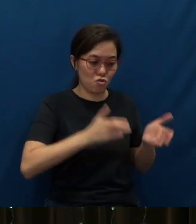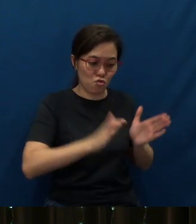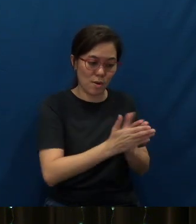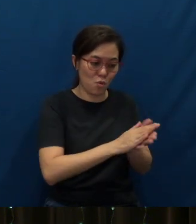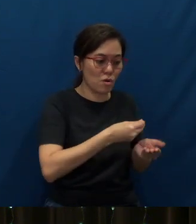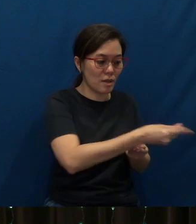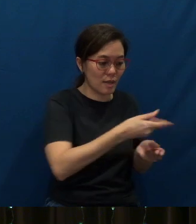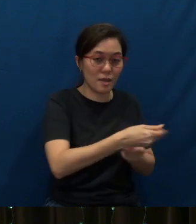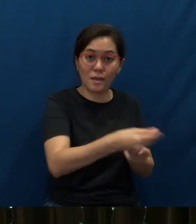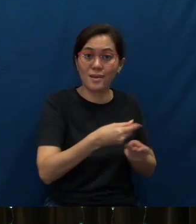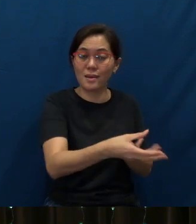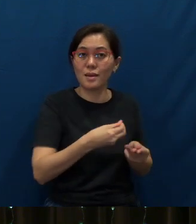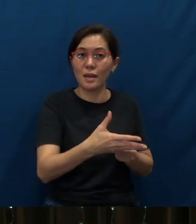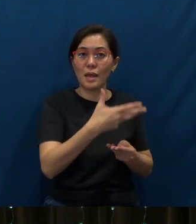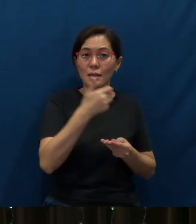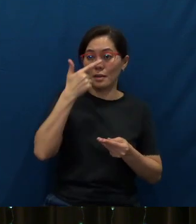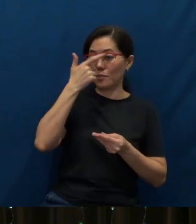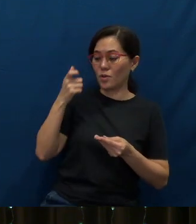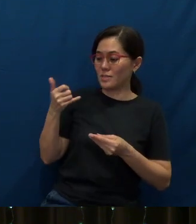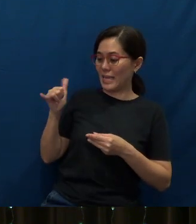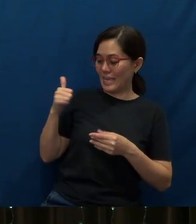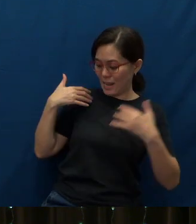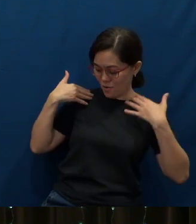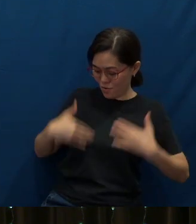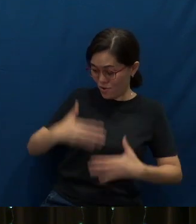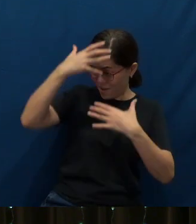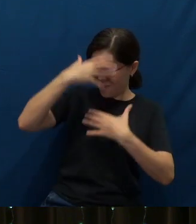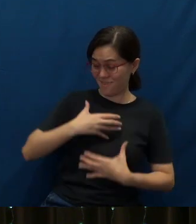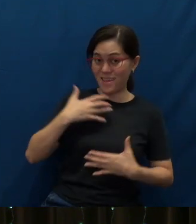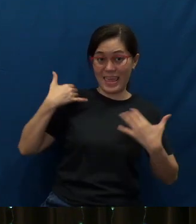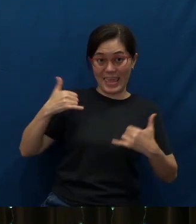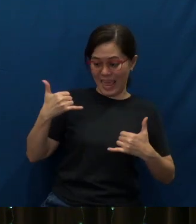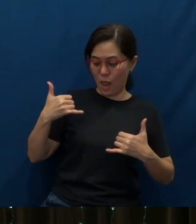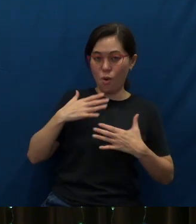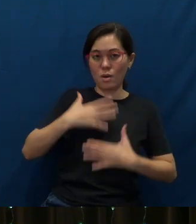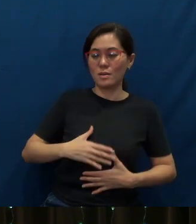And because of their yellow PPE, And their compassion and kindness that